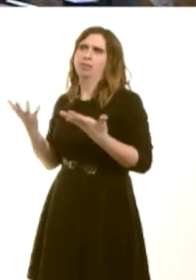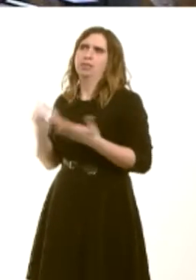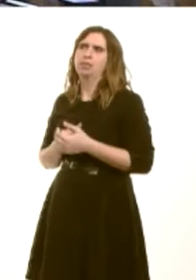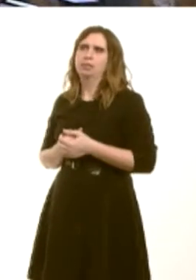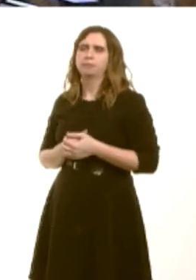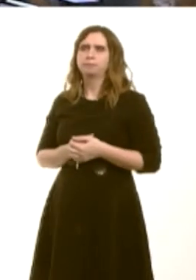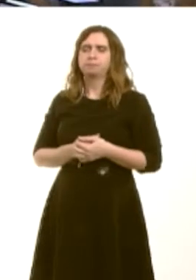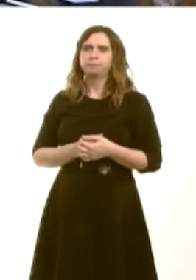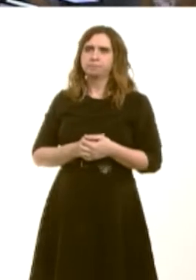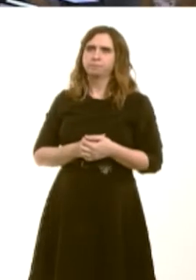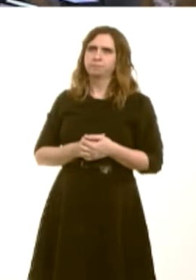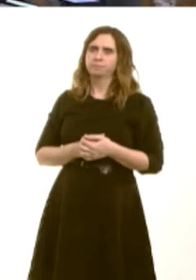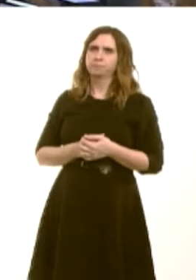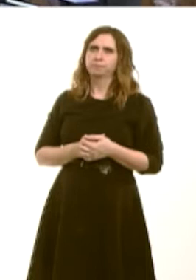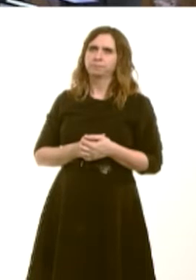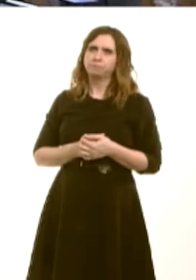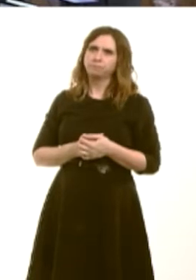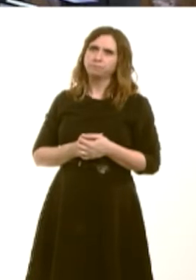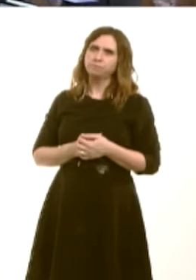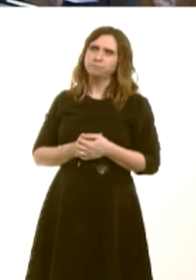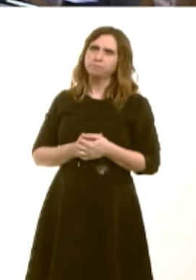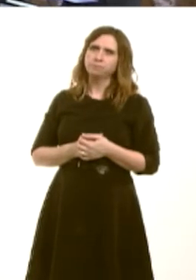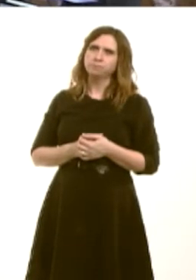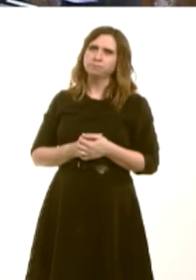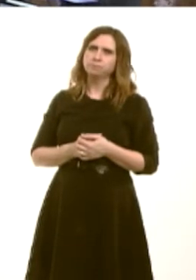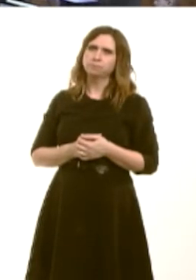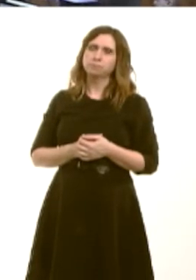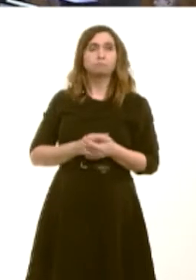William Powell: First Minister, you may have received the news that, last week, the Brecon